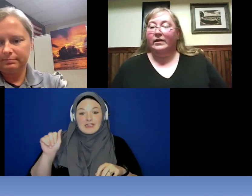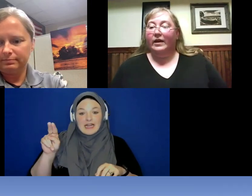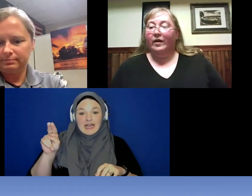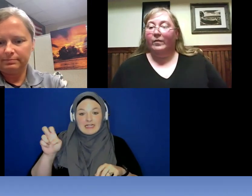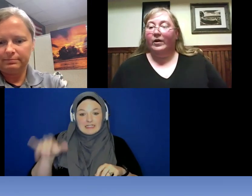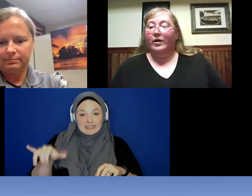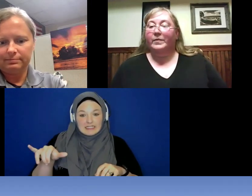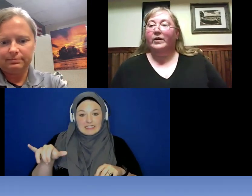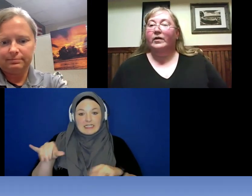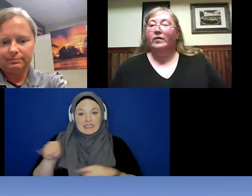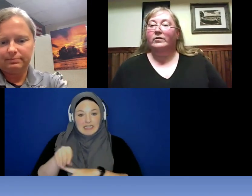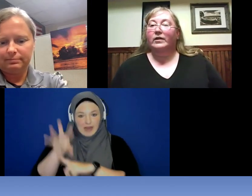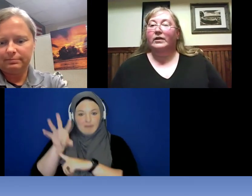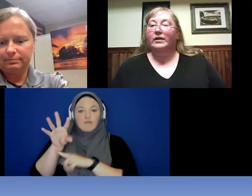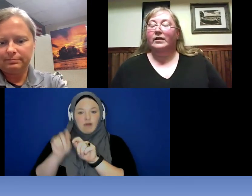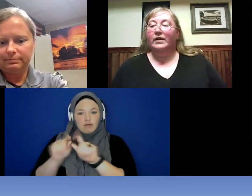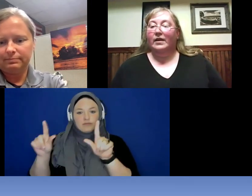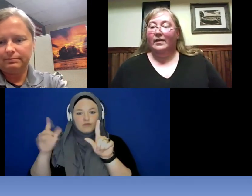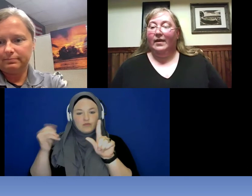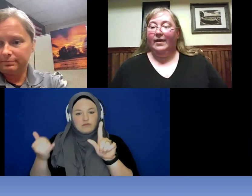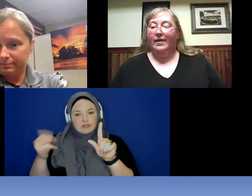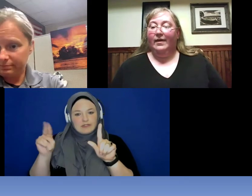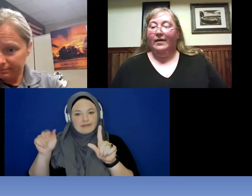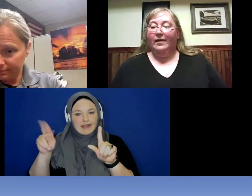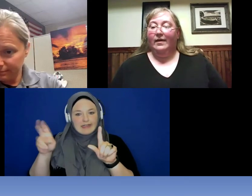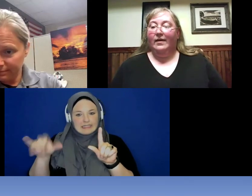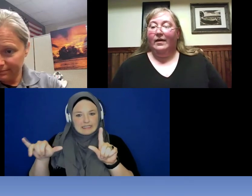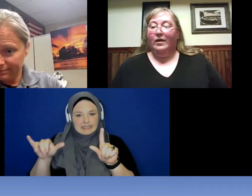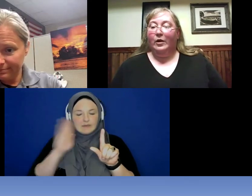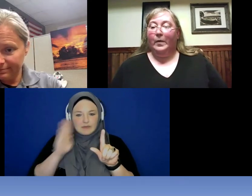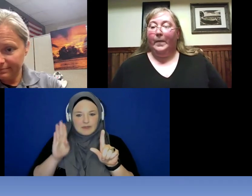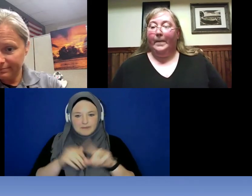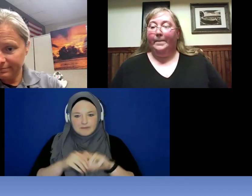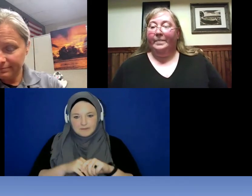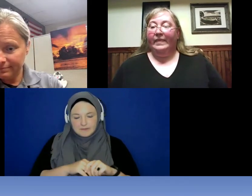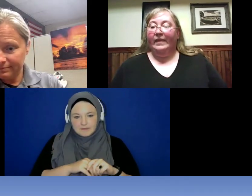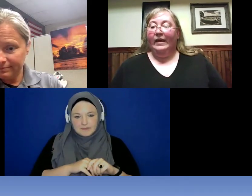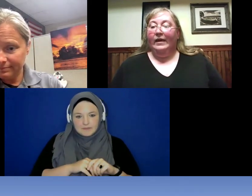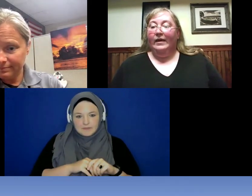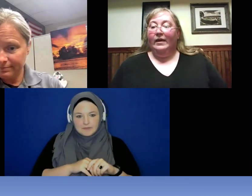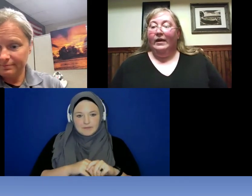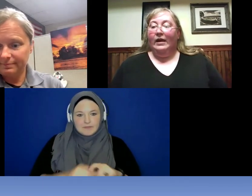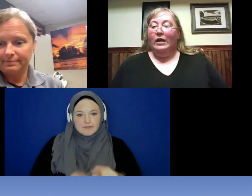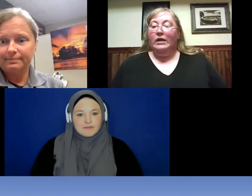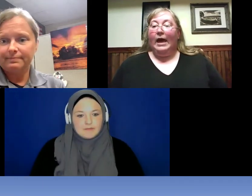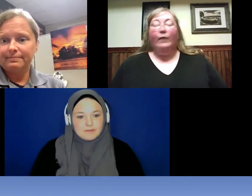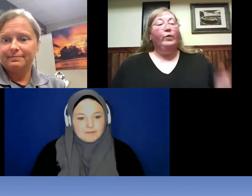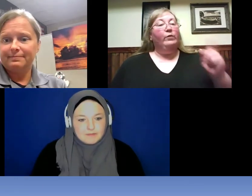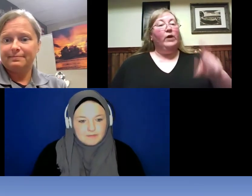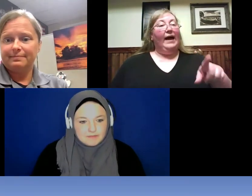camera up here hold on . We will have